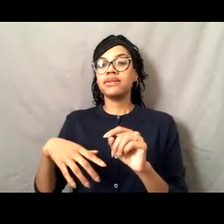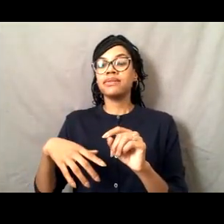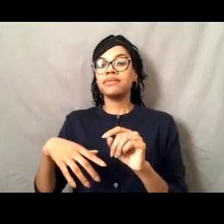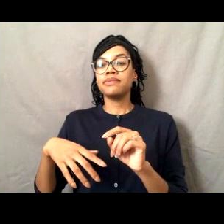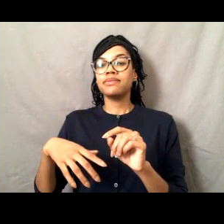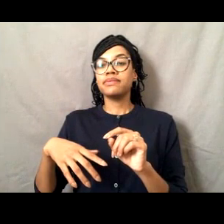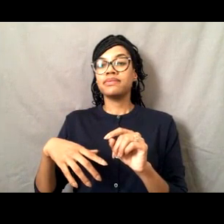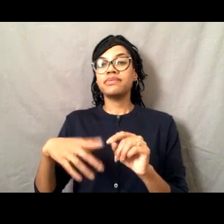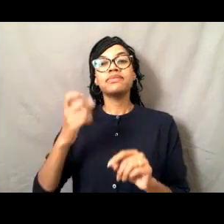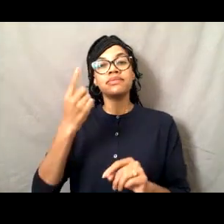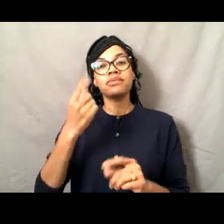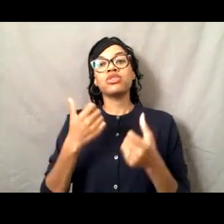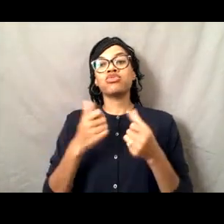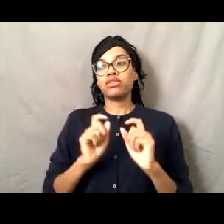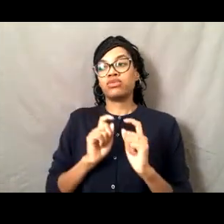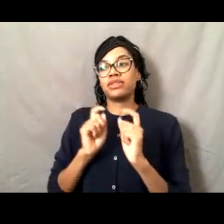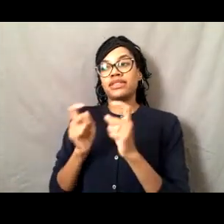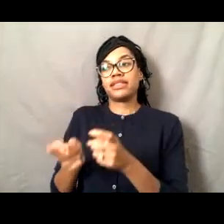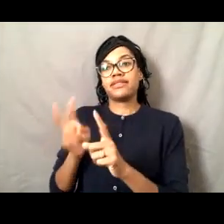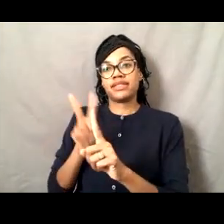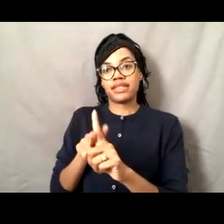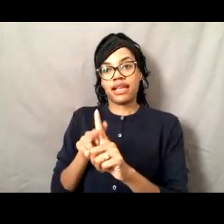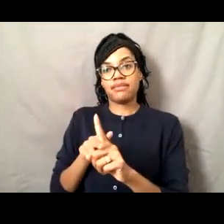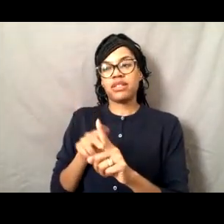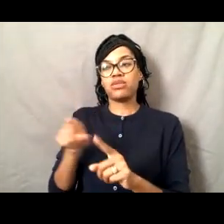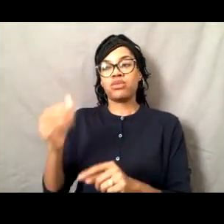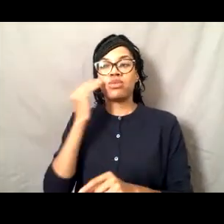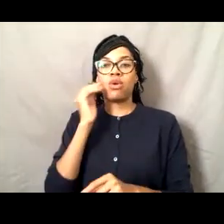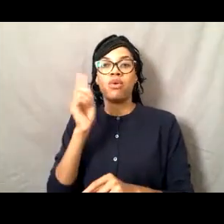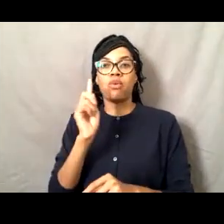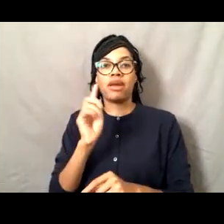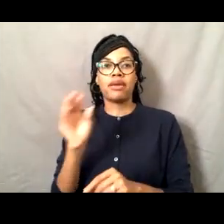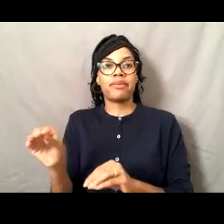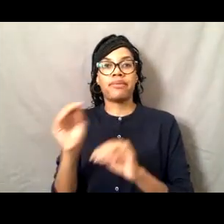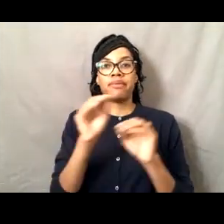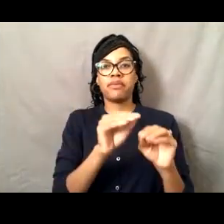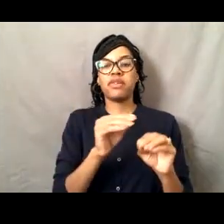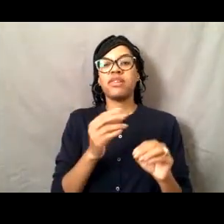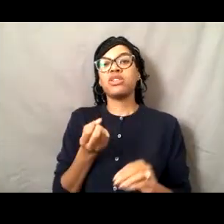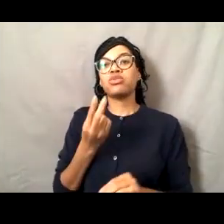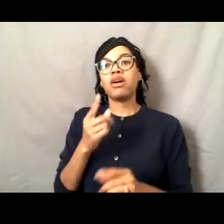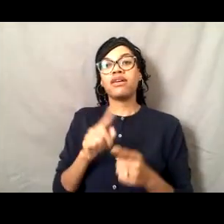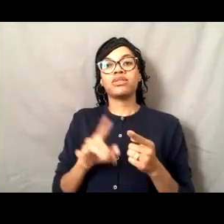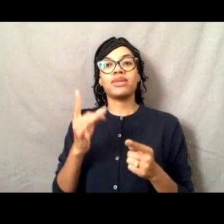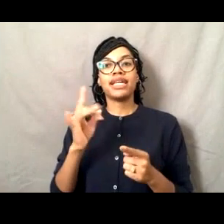and you know where you're going between 12 and 18 months in advance. It doesn't always work out that way.